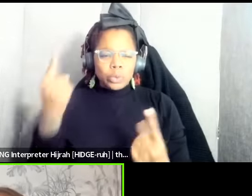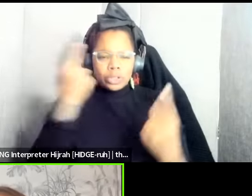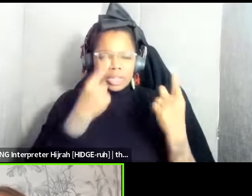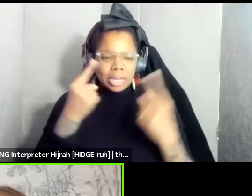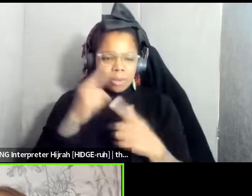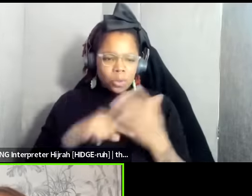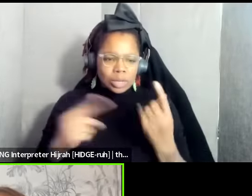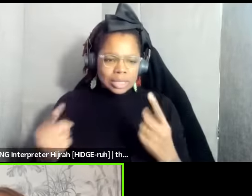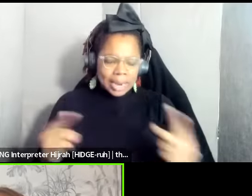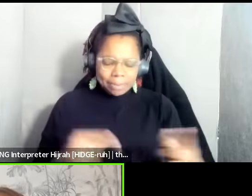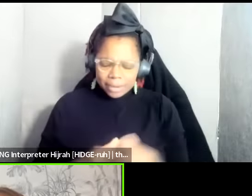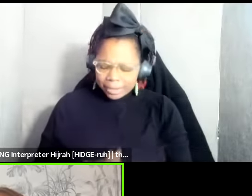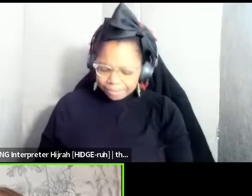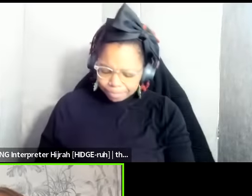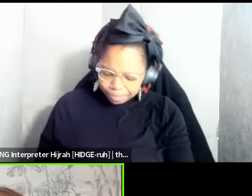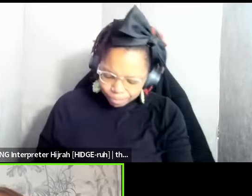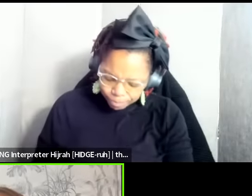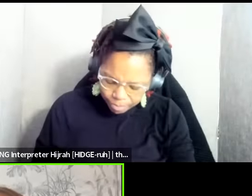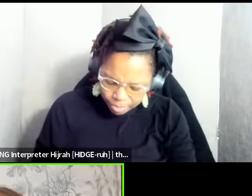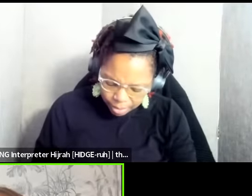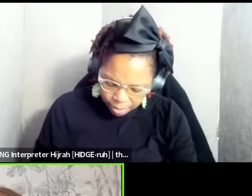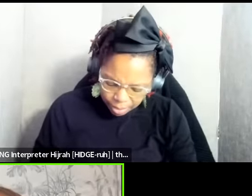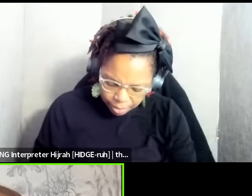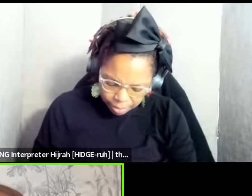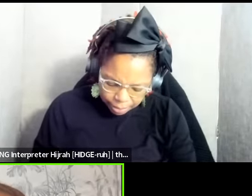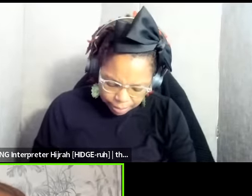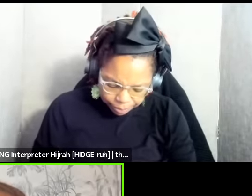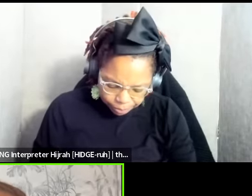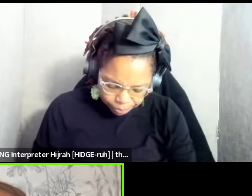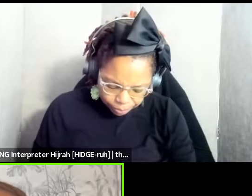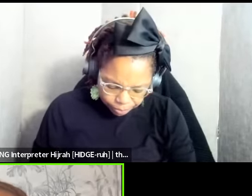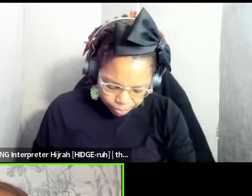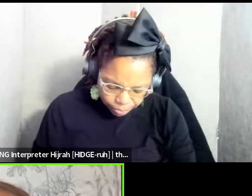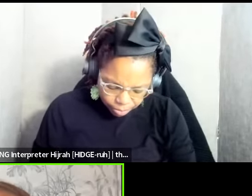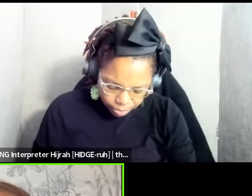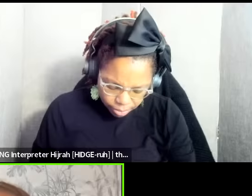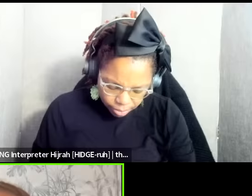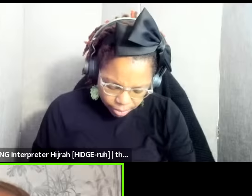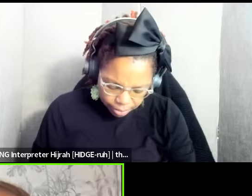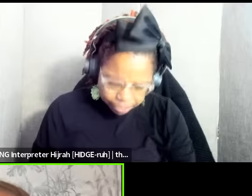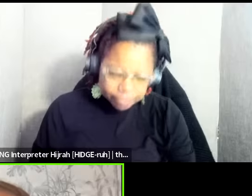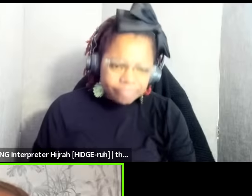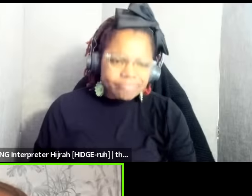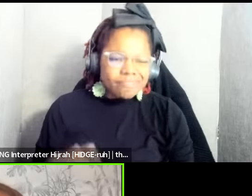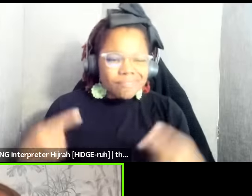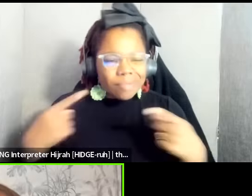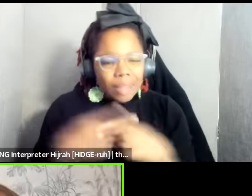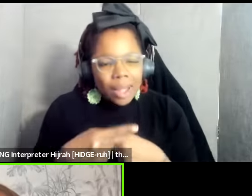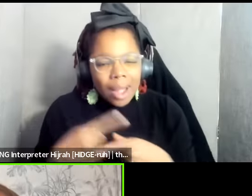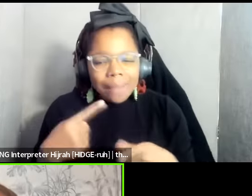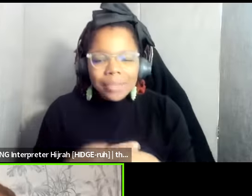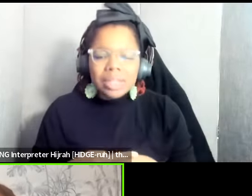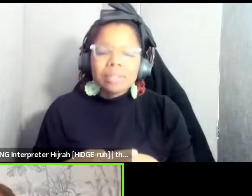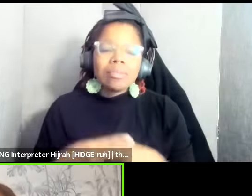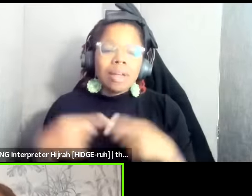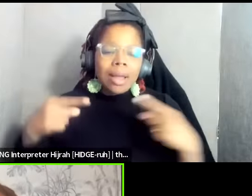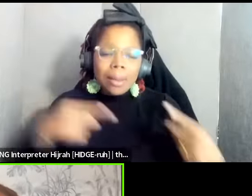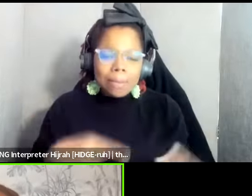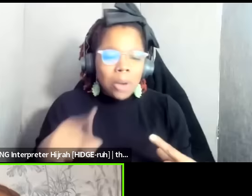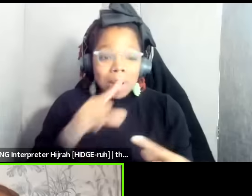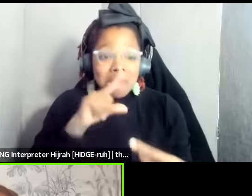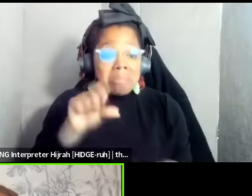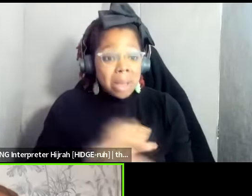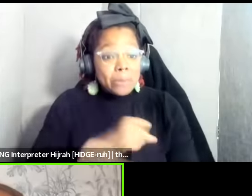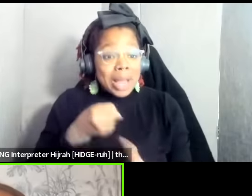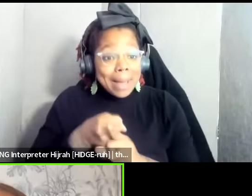these conflicts these battles actually have a impact on the body and especially on our